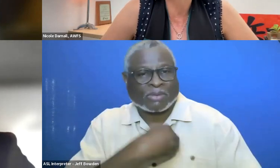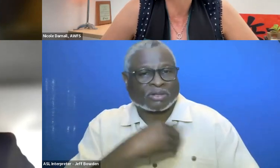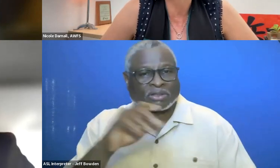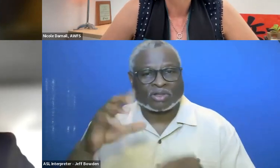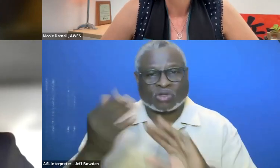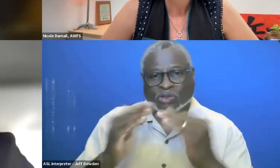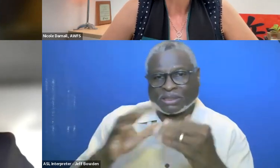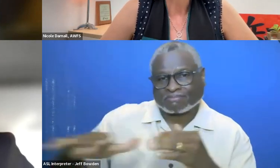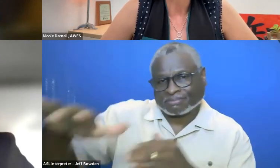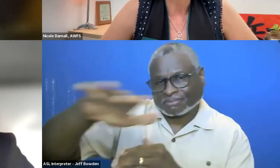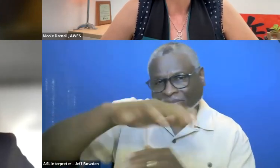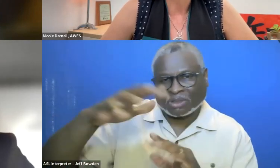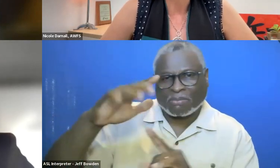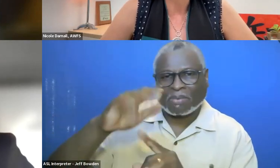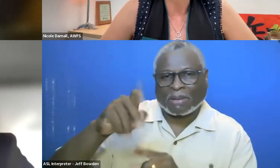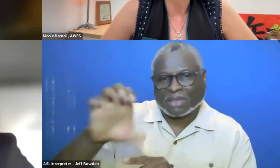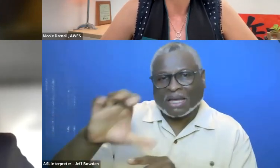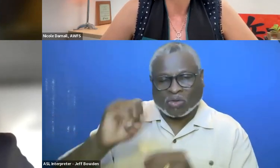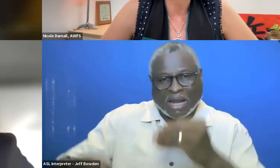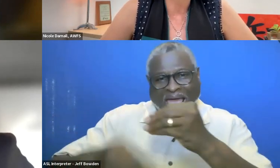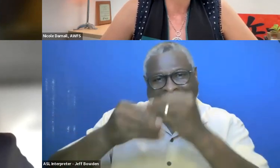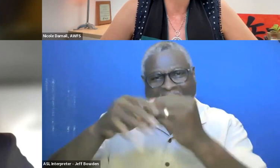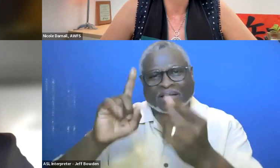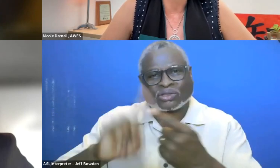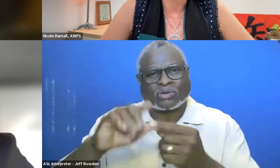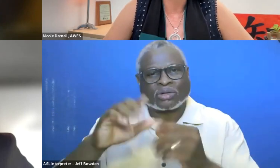if there is something you want to add to the conversation, we would love to hear it.